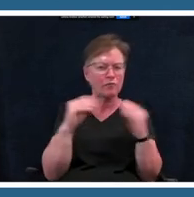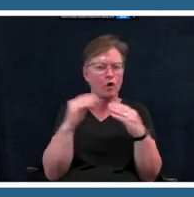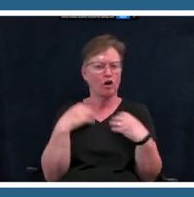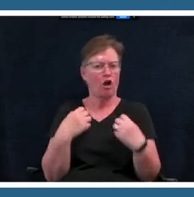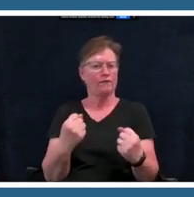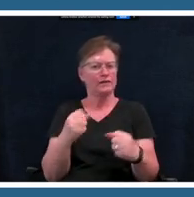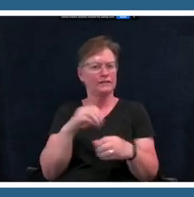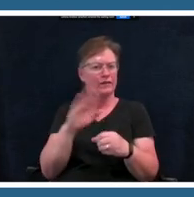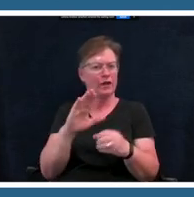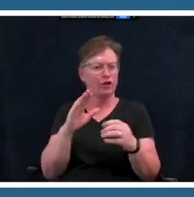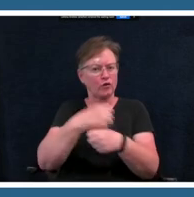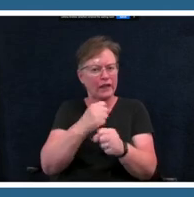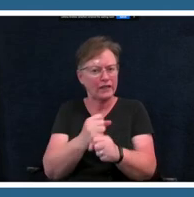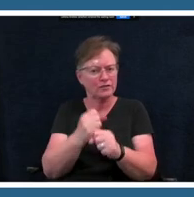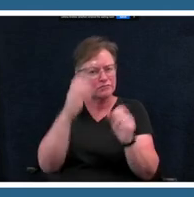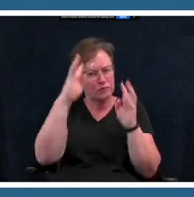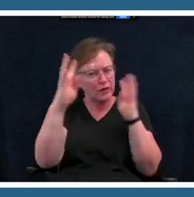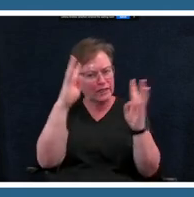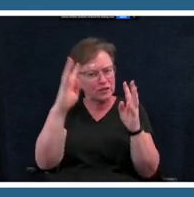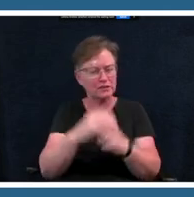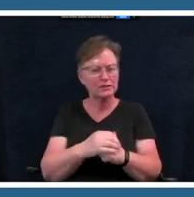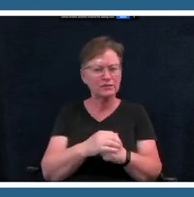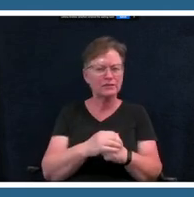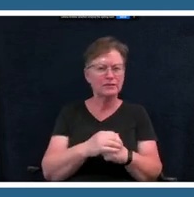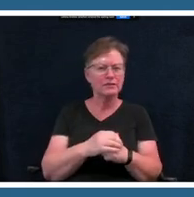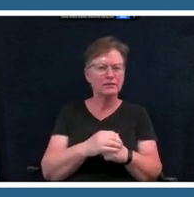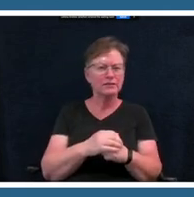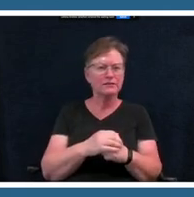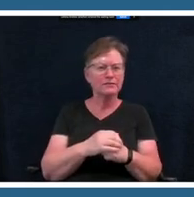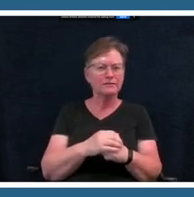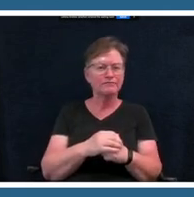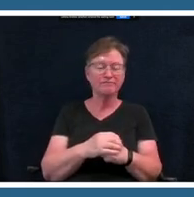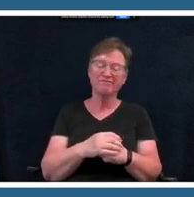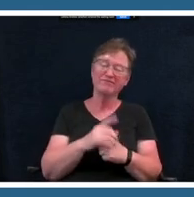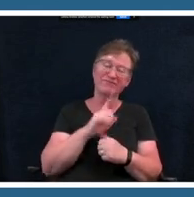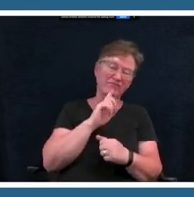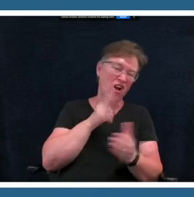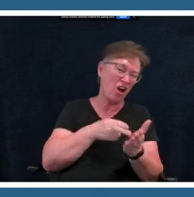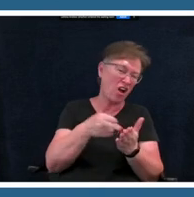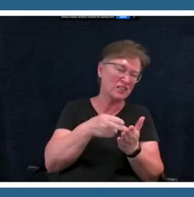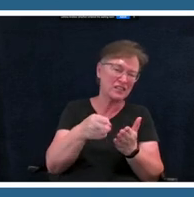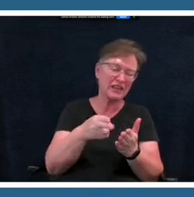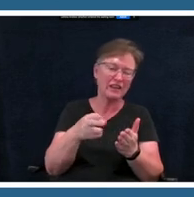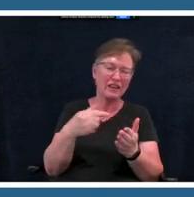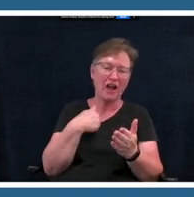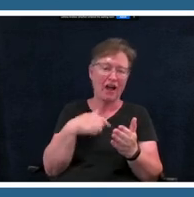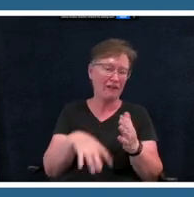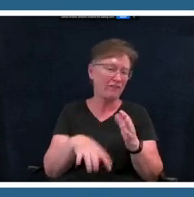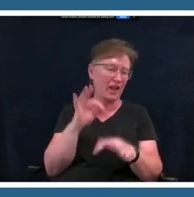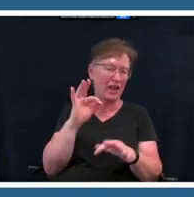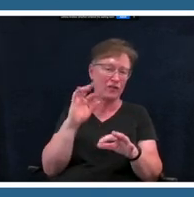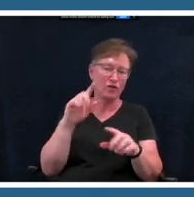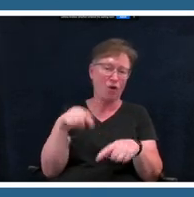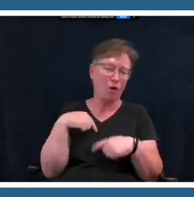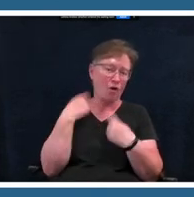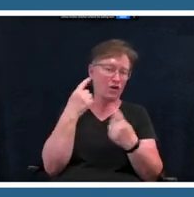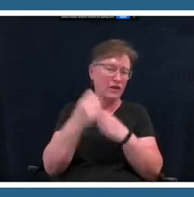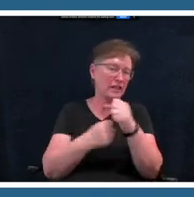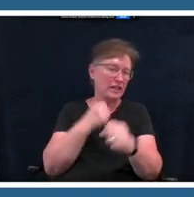um honestly um i've i've found over the years that it is